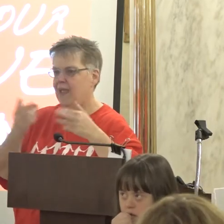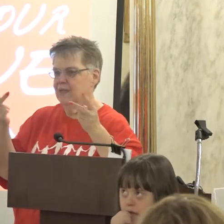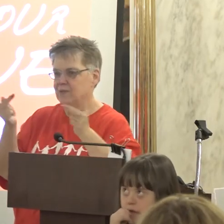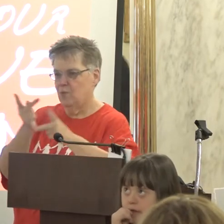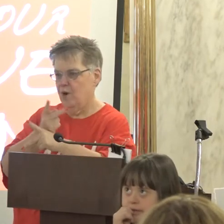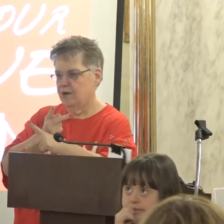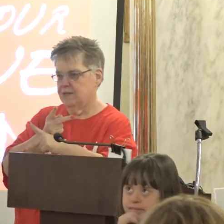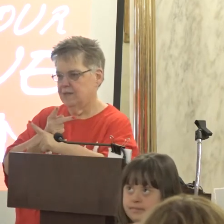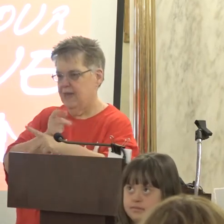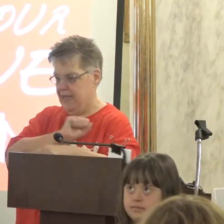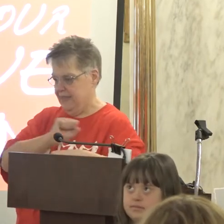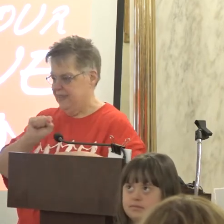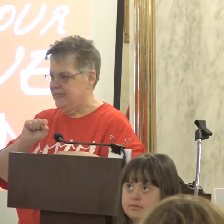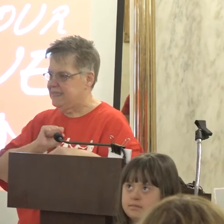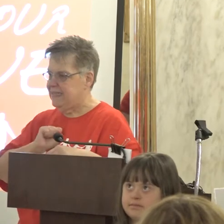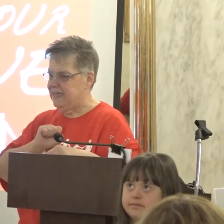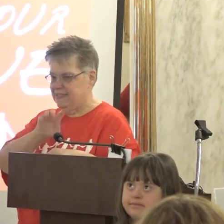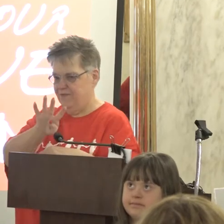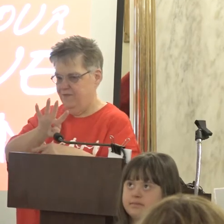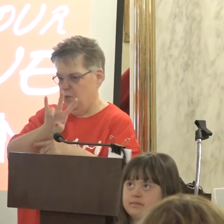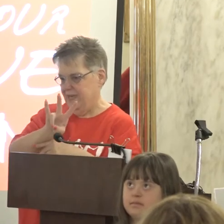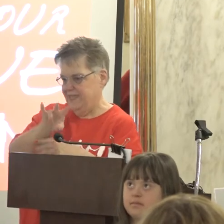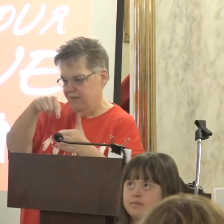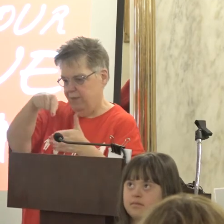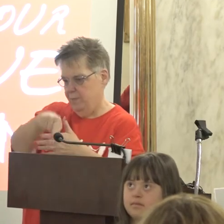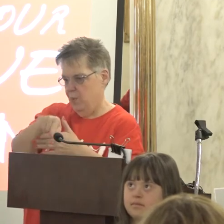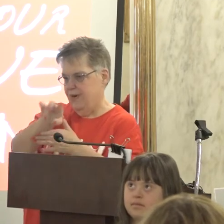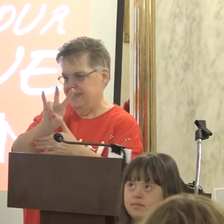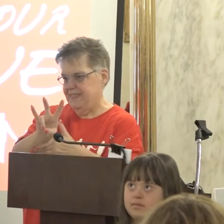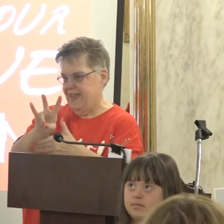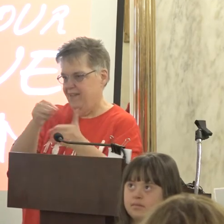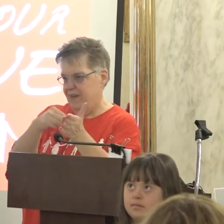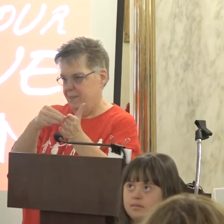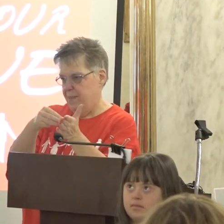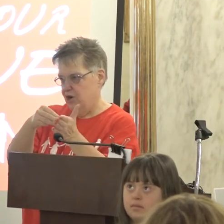On the Senate side it's 47.7 million dollars in cuts